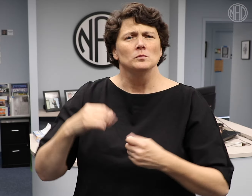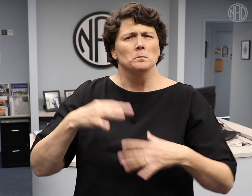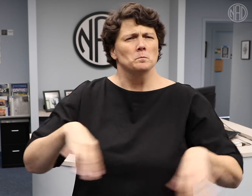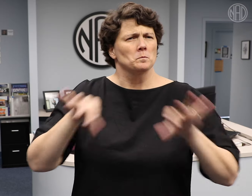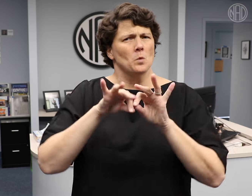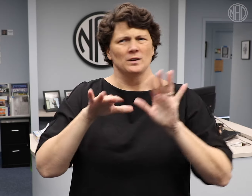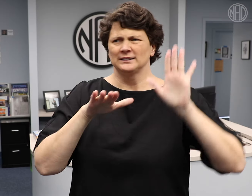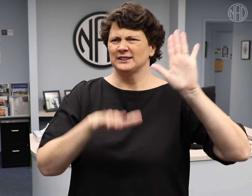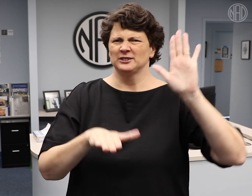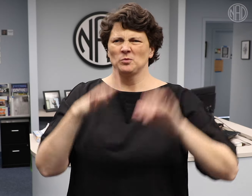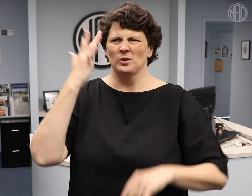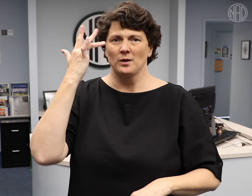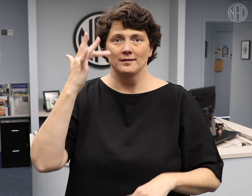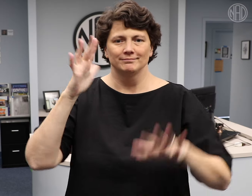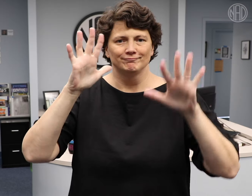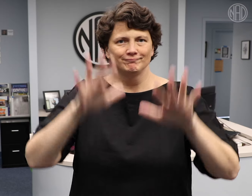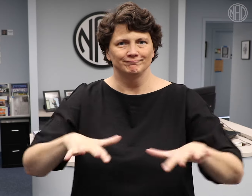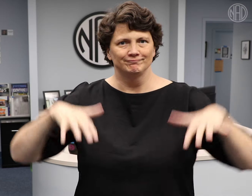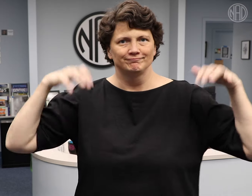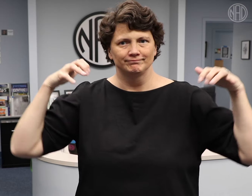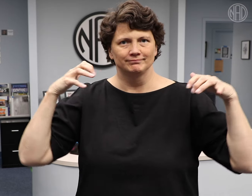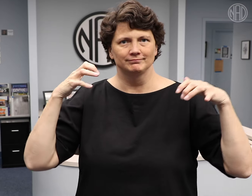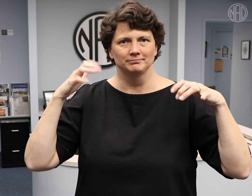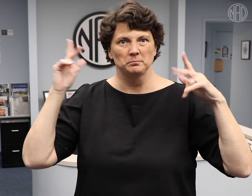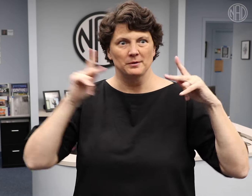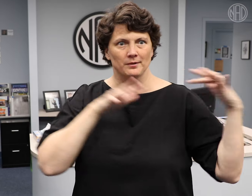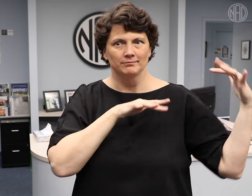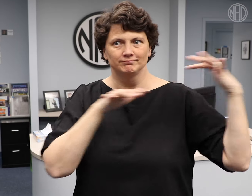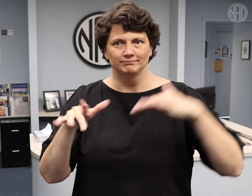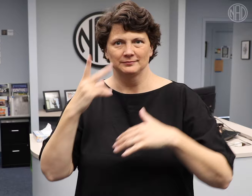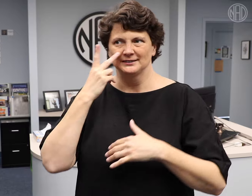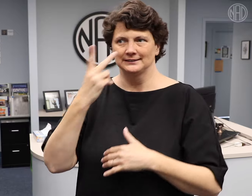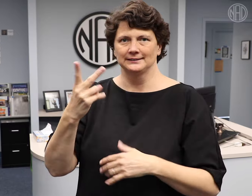It is important to testify in front of an audience because it is a good